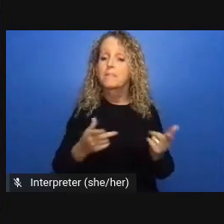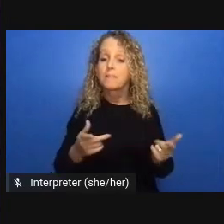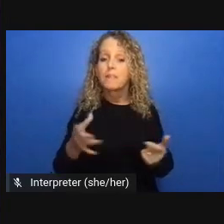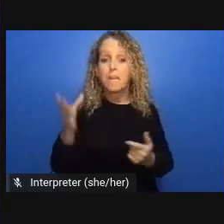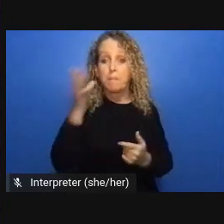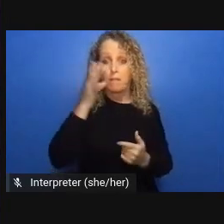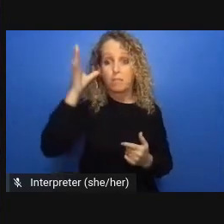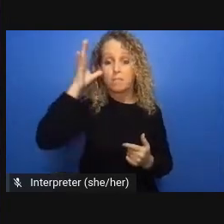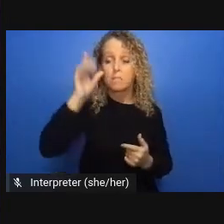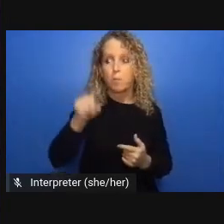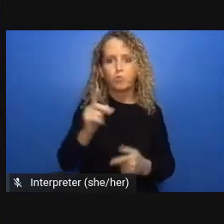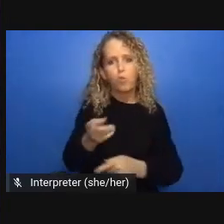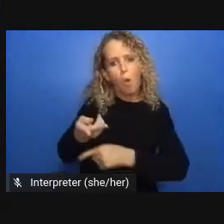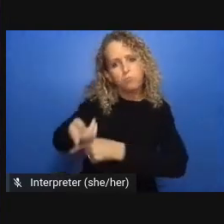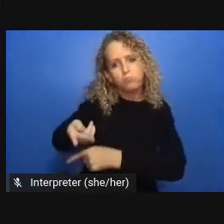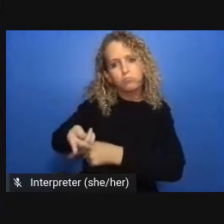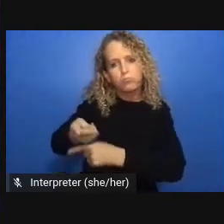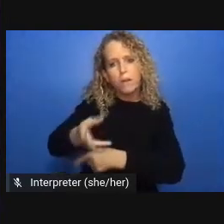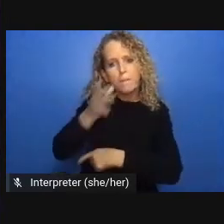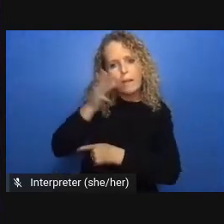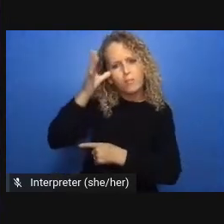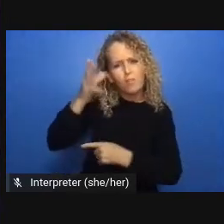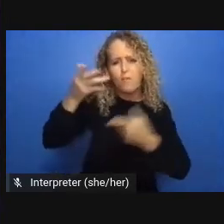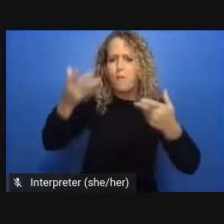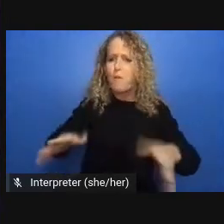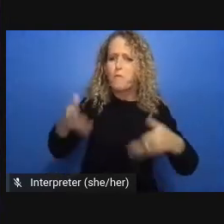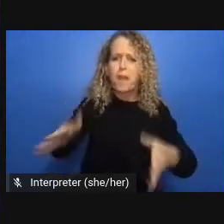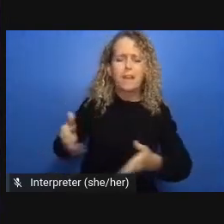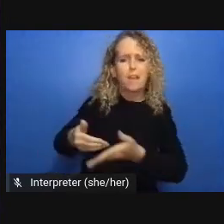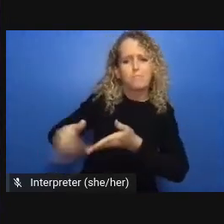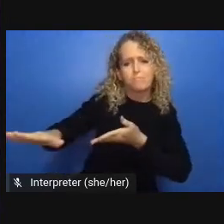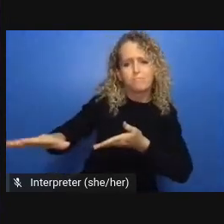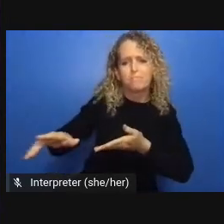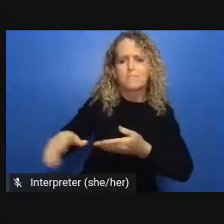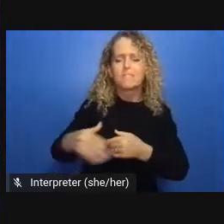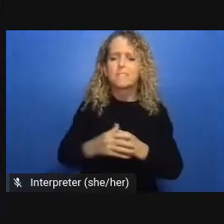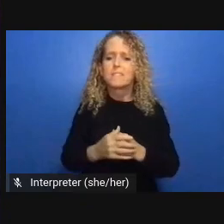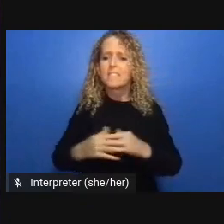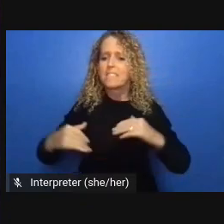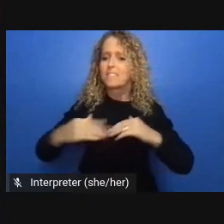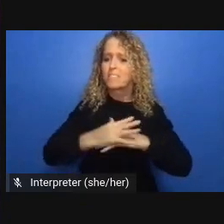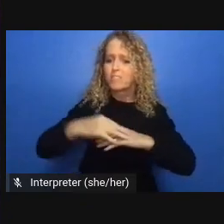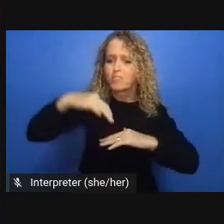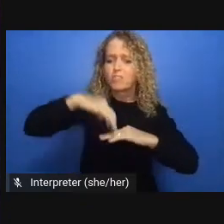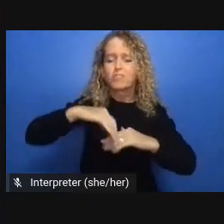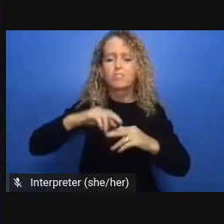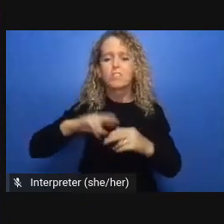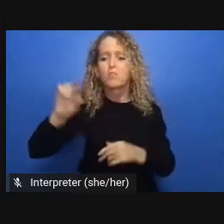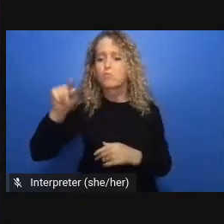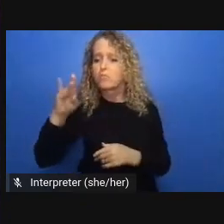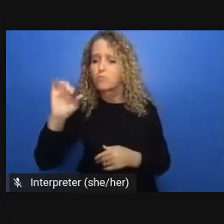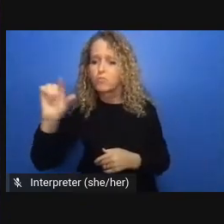and and you know deep deeply cutting issues here and so i'm really really impressed with